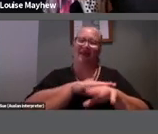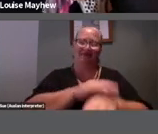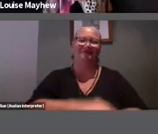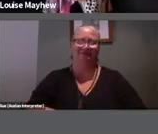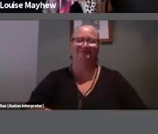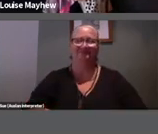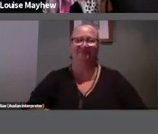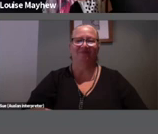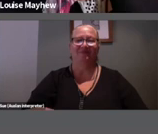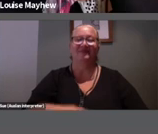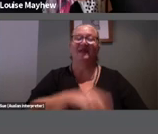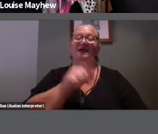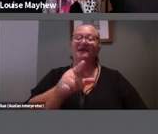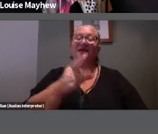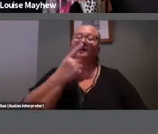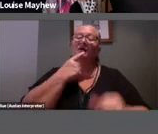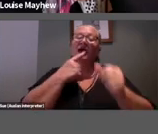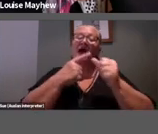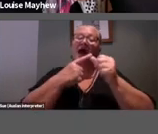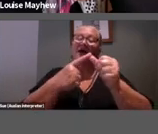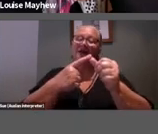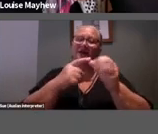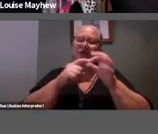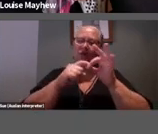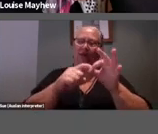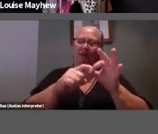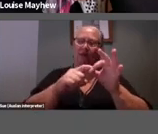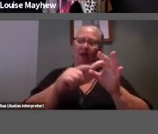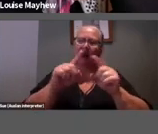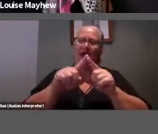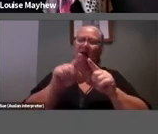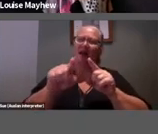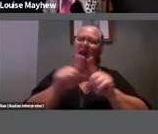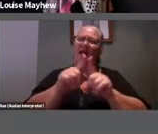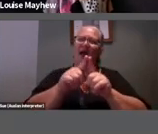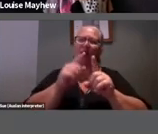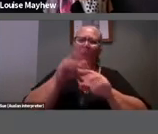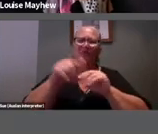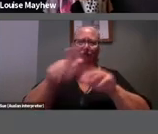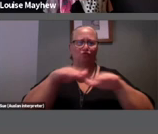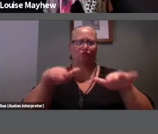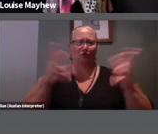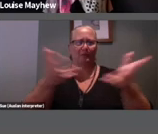answers that dominate children's traces as they play, which book to read?